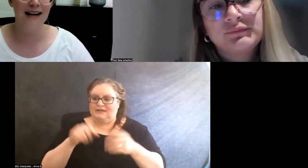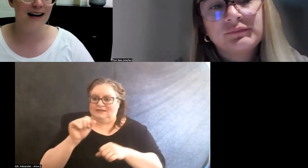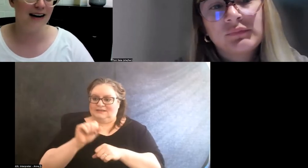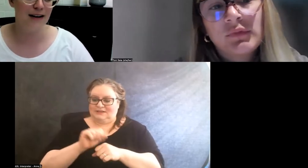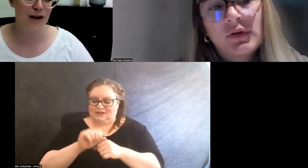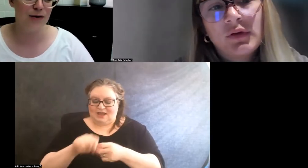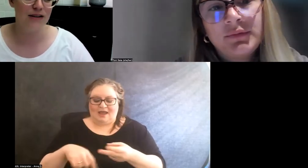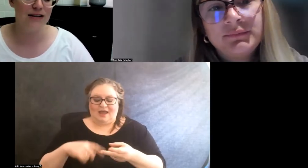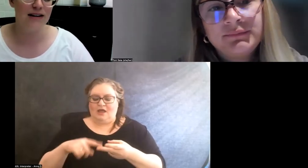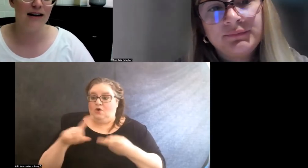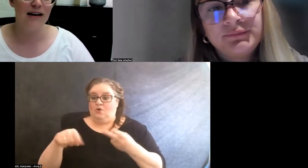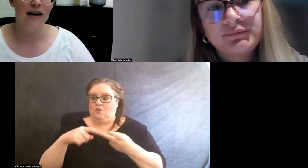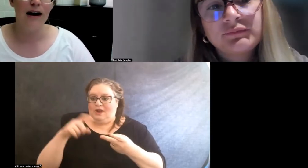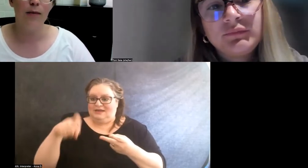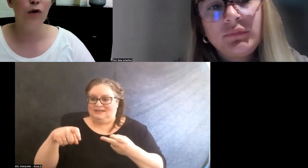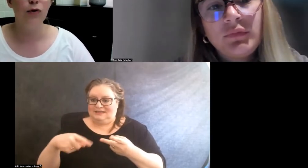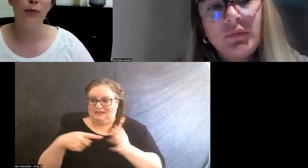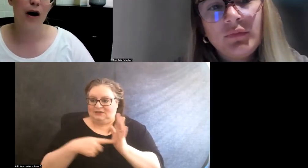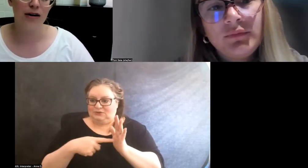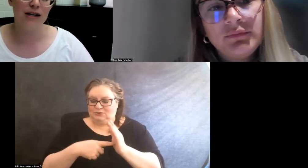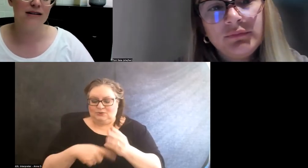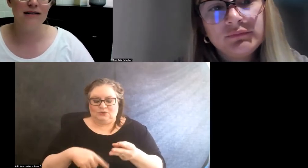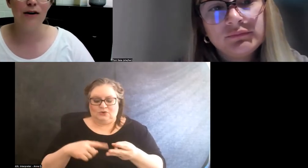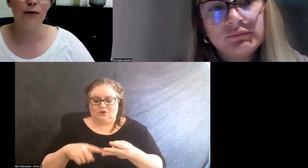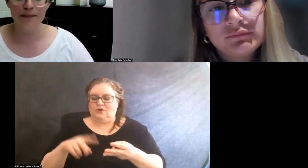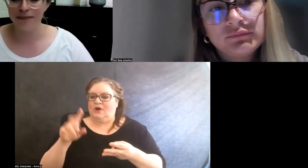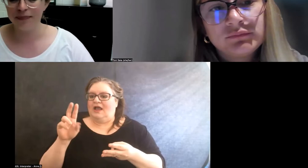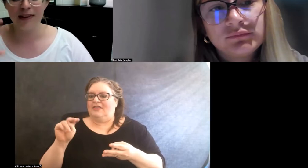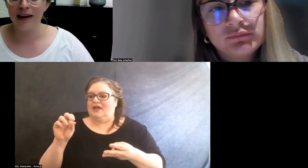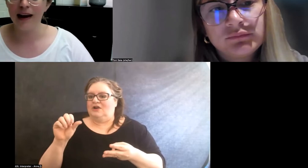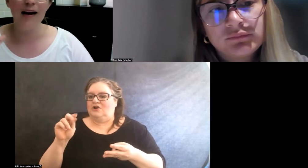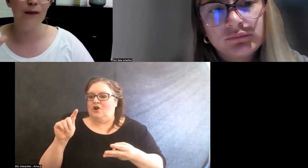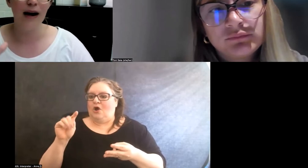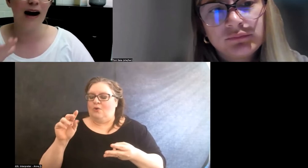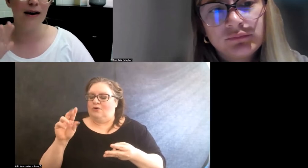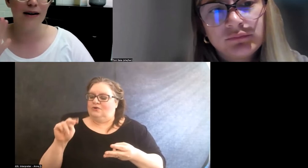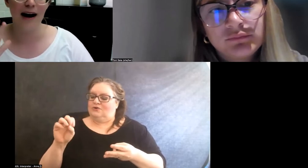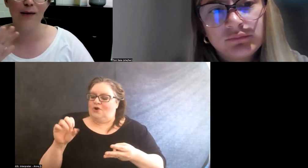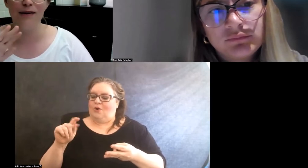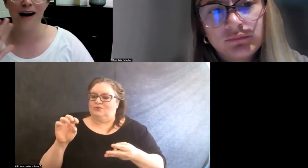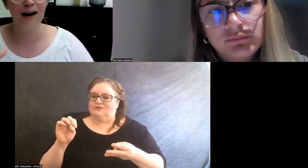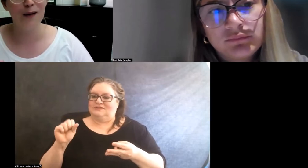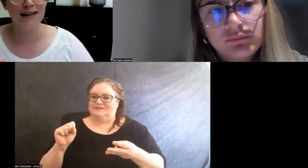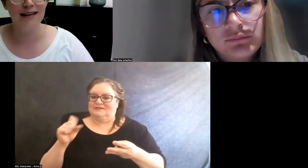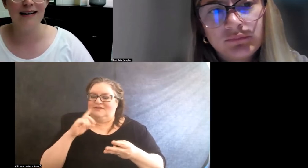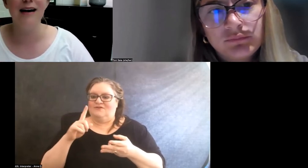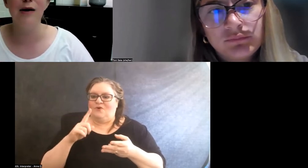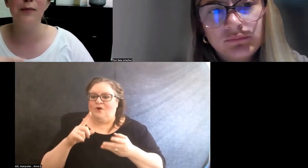and then any note or the progress. So anyway, I will not go into detail,